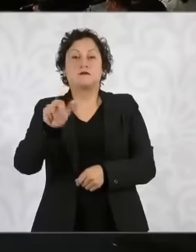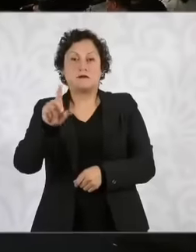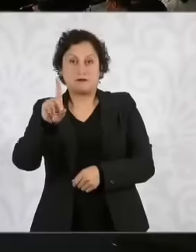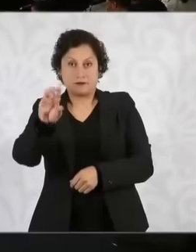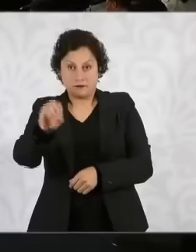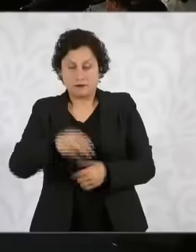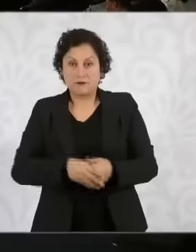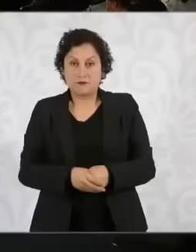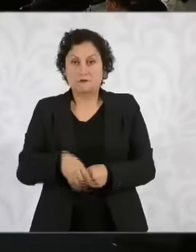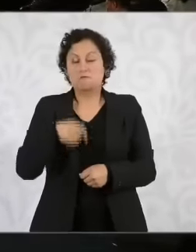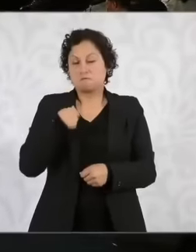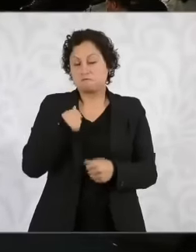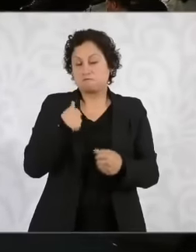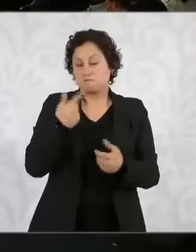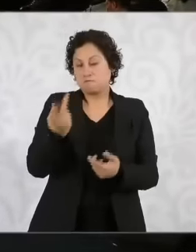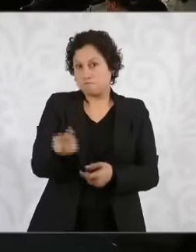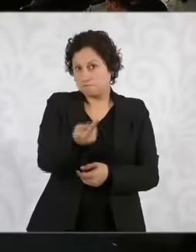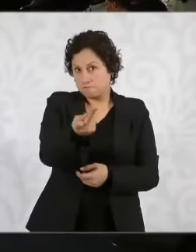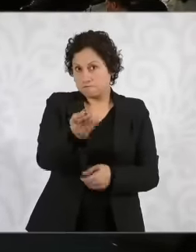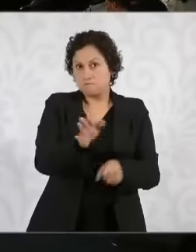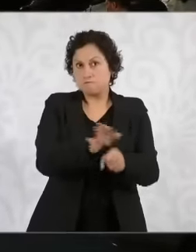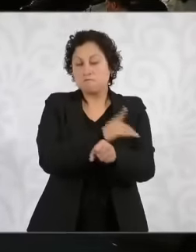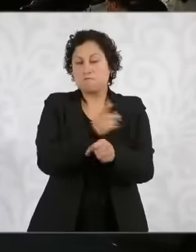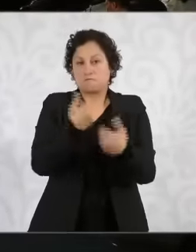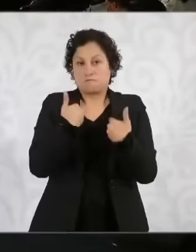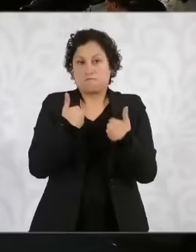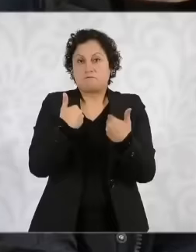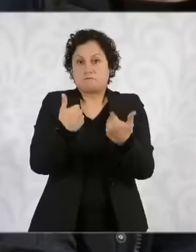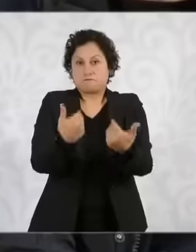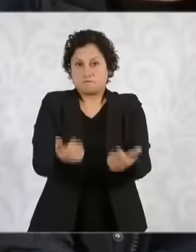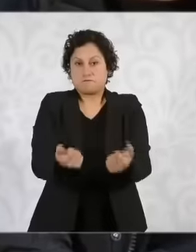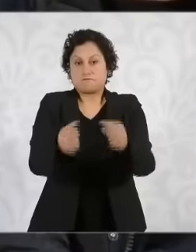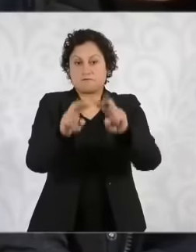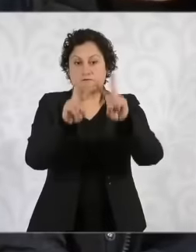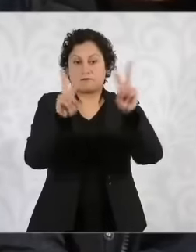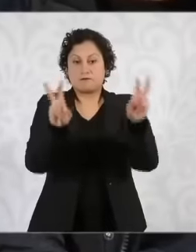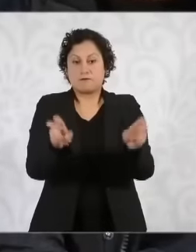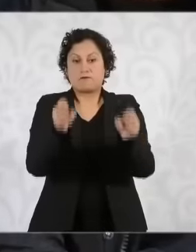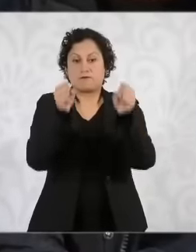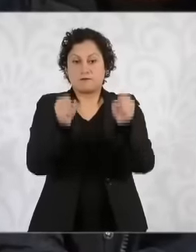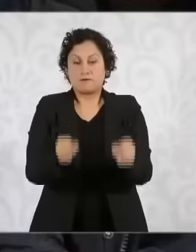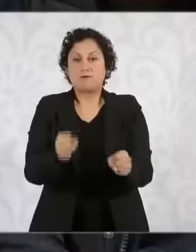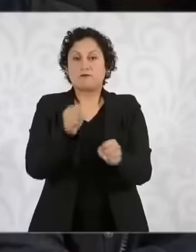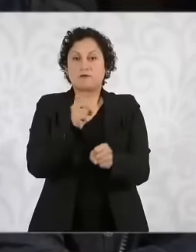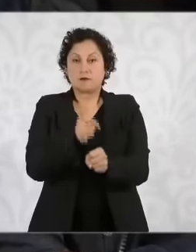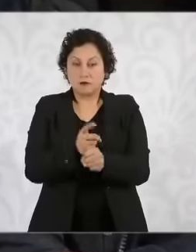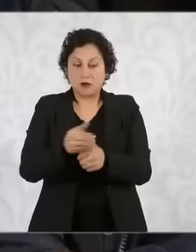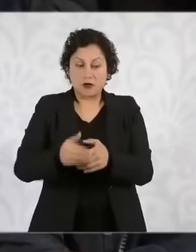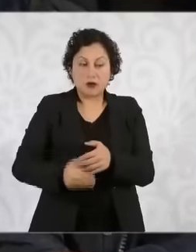understand that we can't talk about time security in this matter, however I imagine